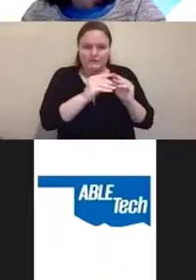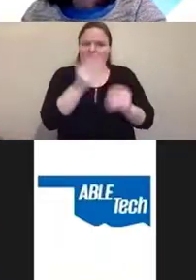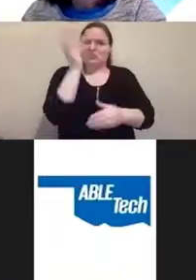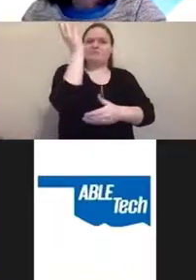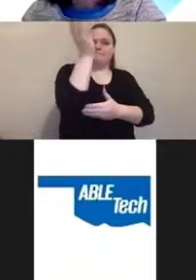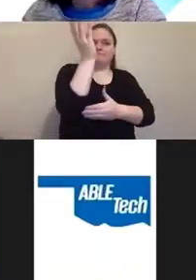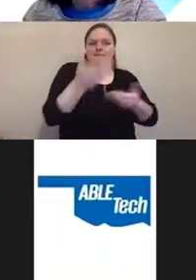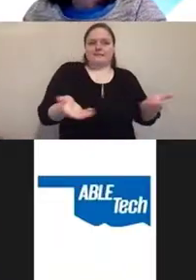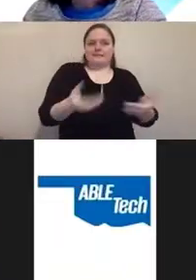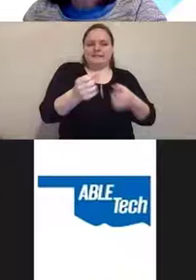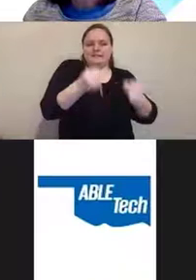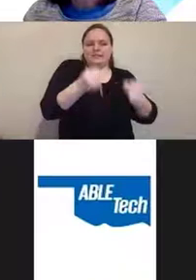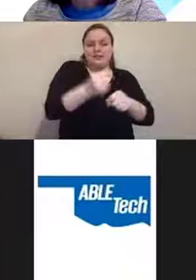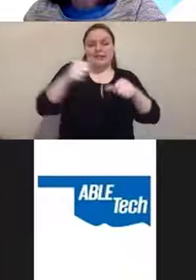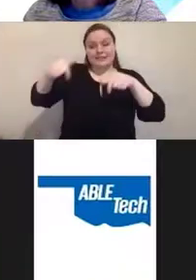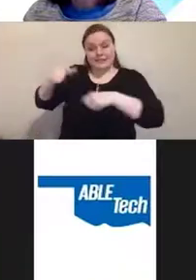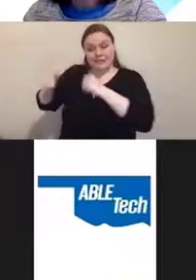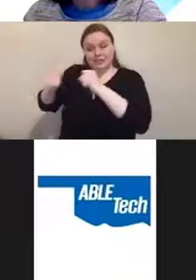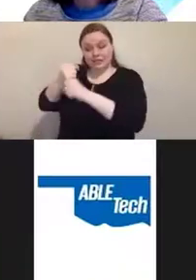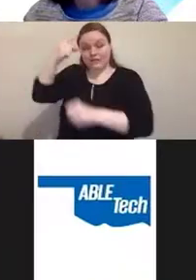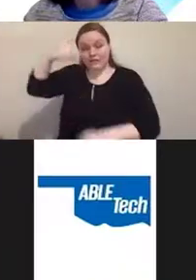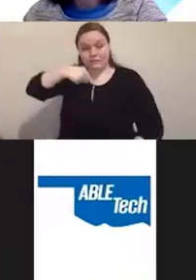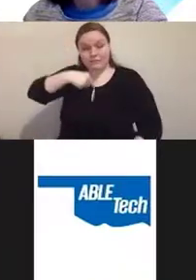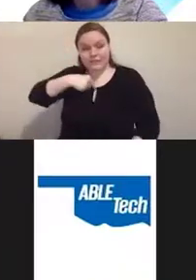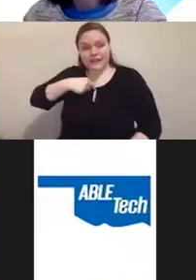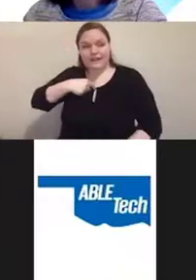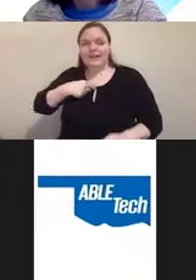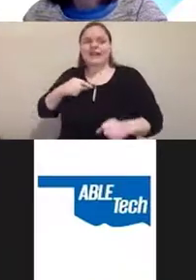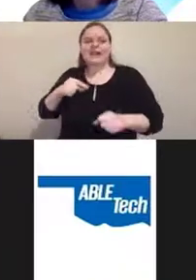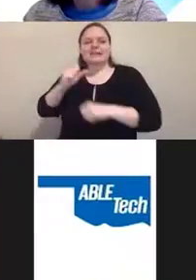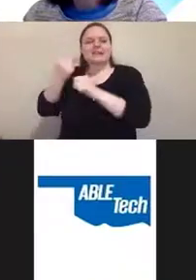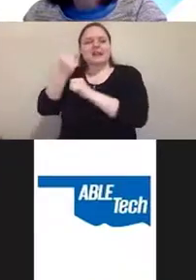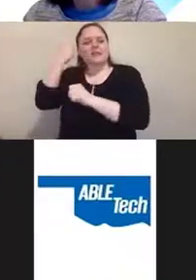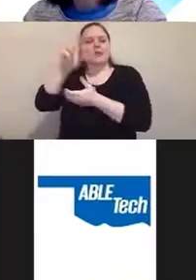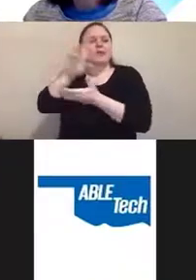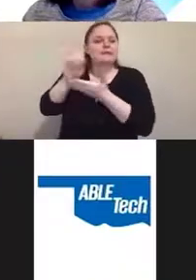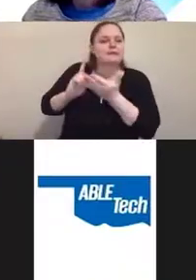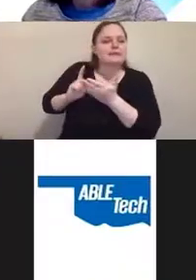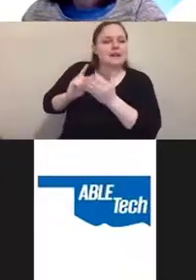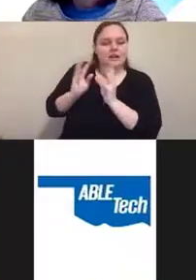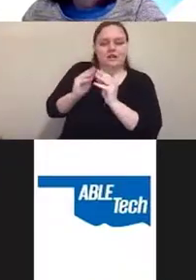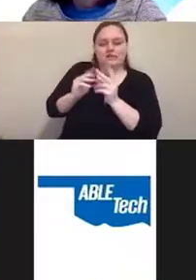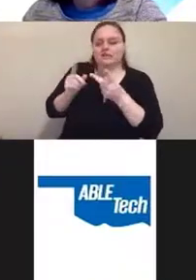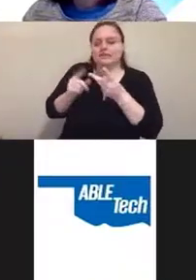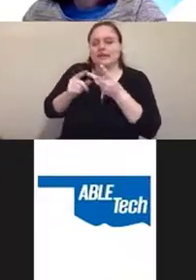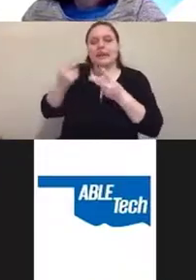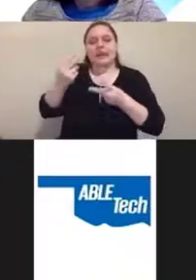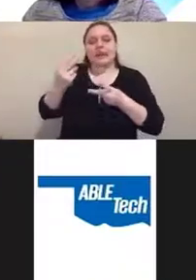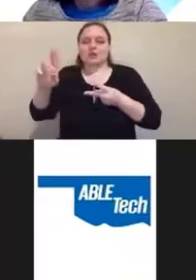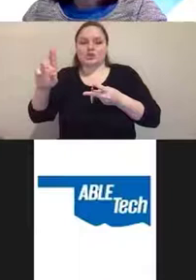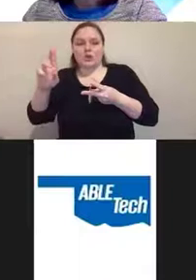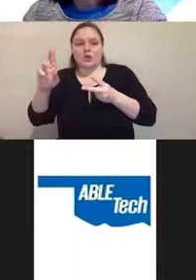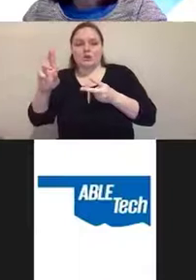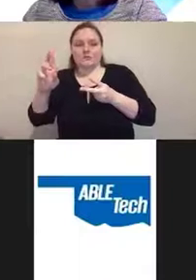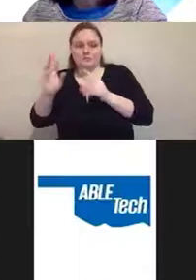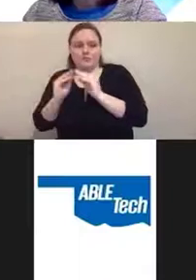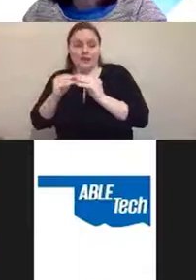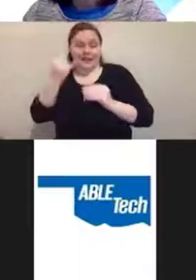This year for me is the year of design conferences and HR conferences, because when you're an accessibility expert